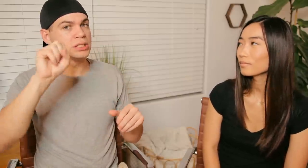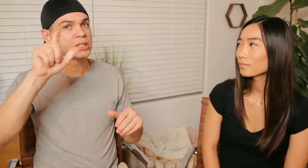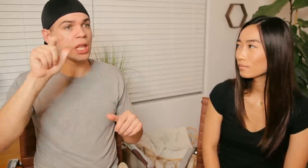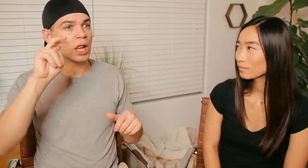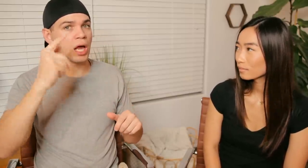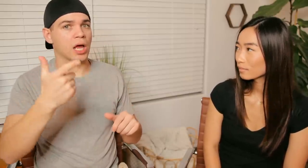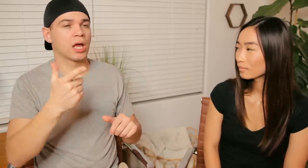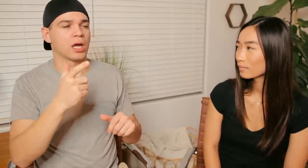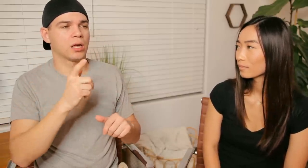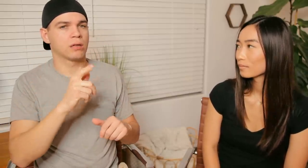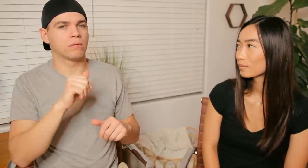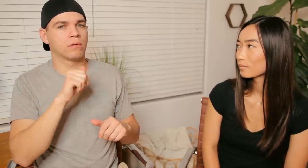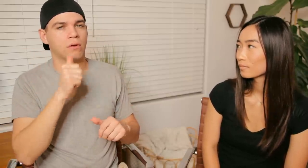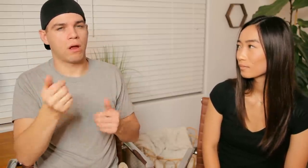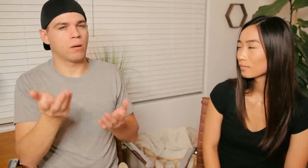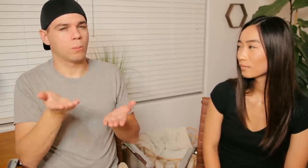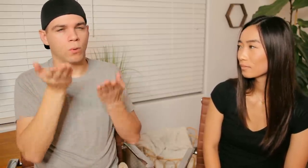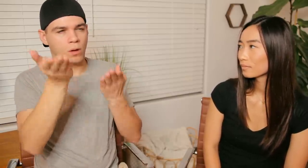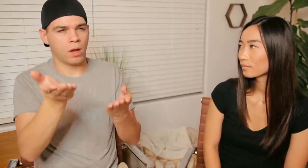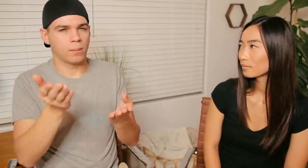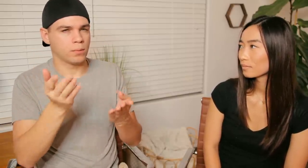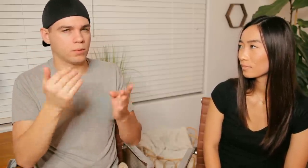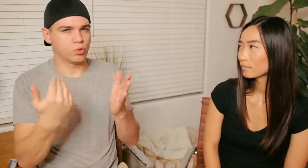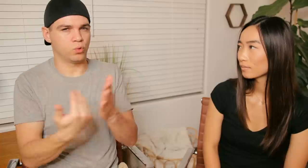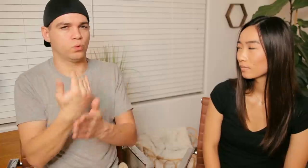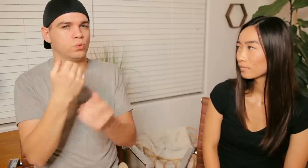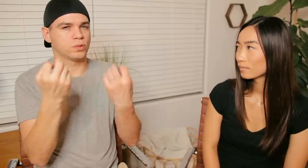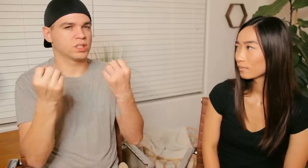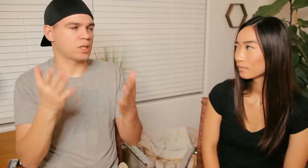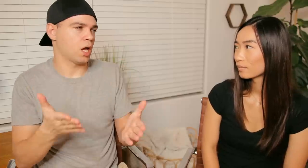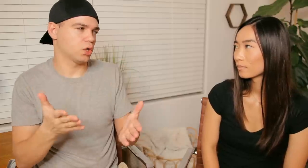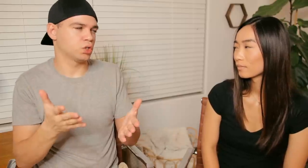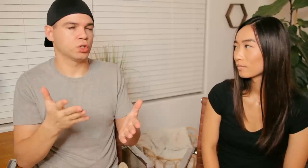I don't really recommend for new signers to learn slang